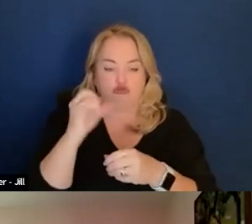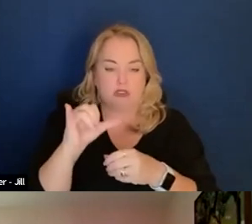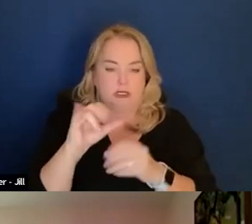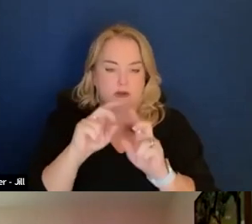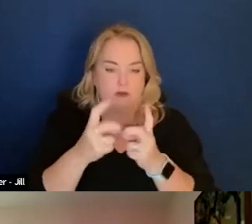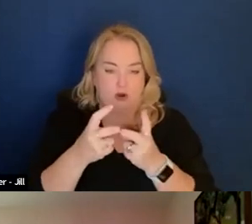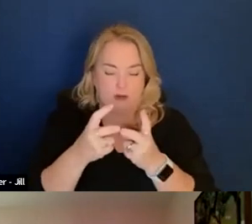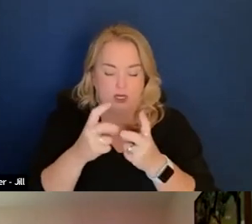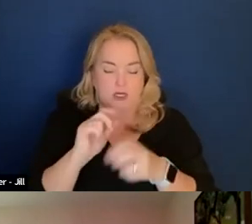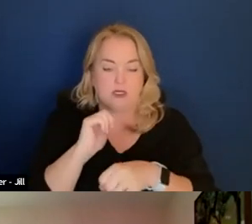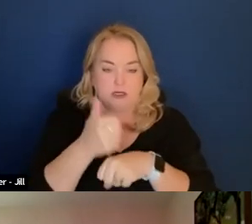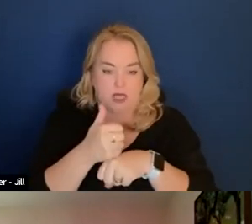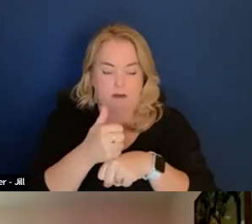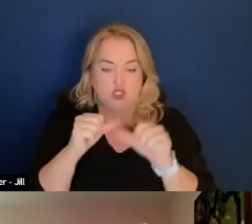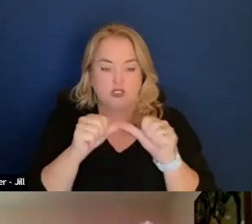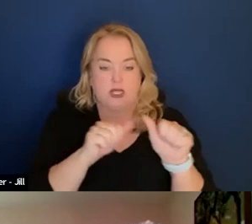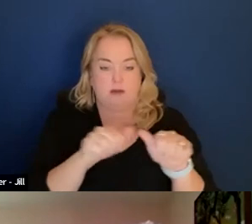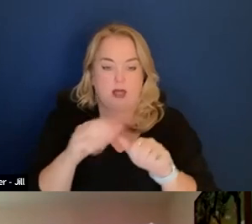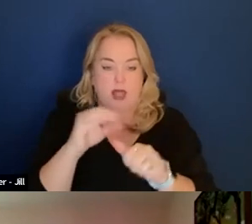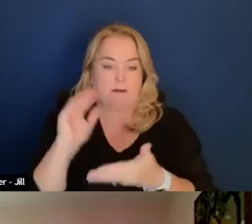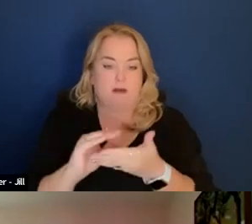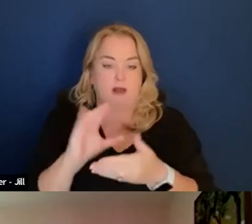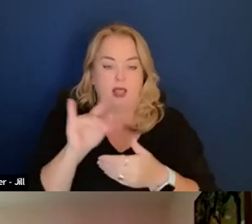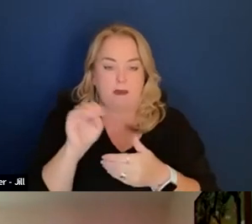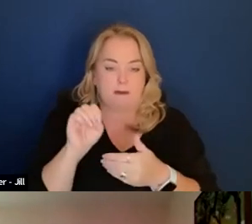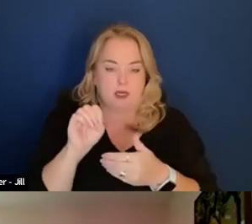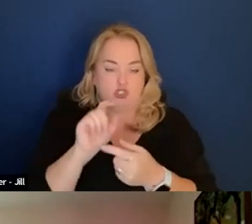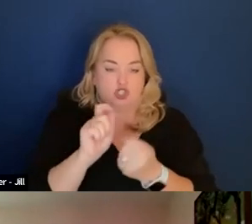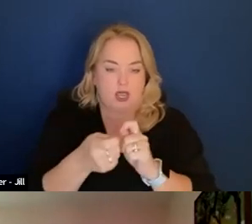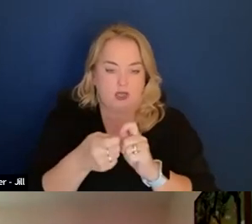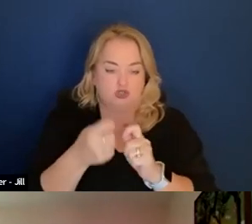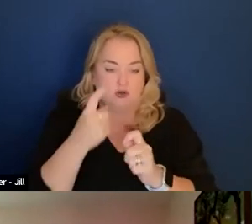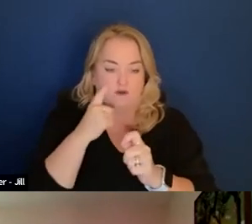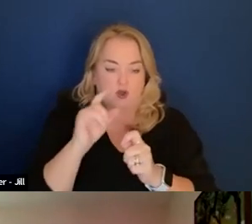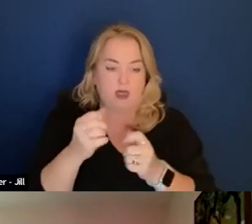and minimizing climate change using the power procurement as a priority for our department.